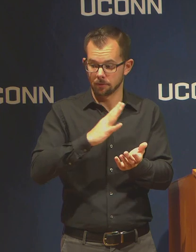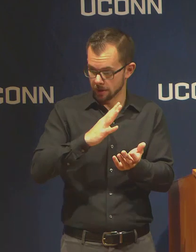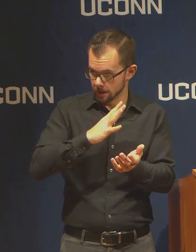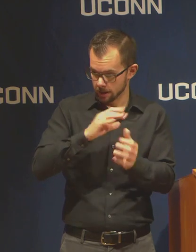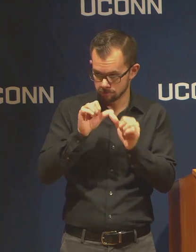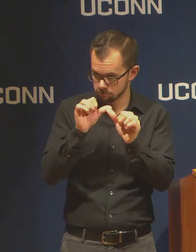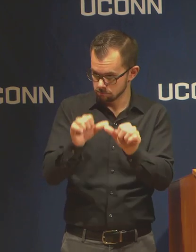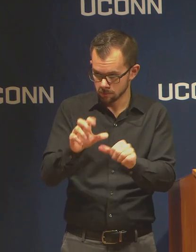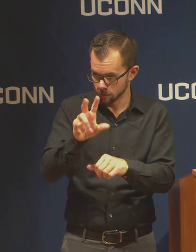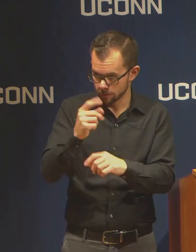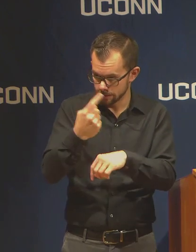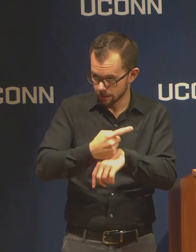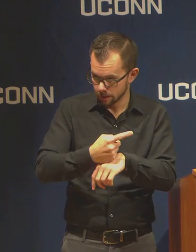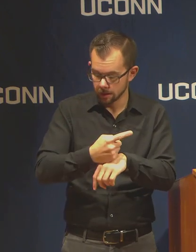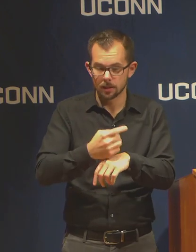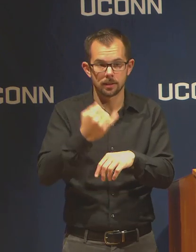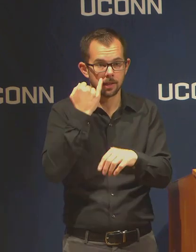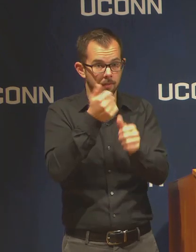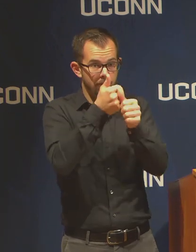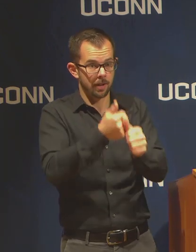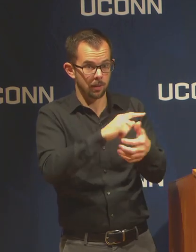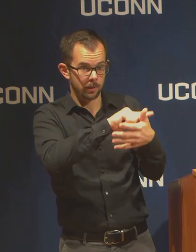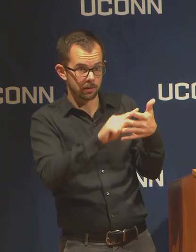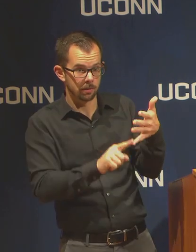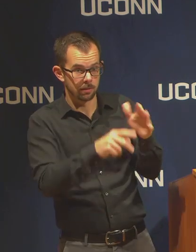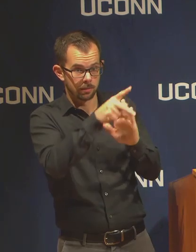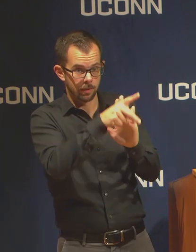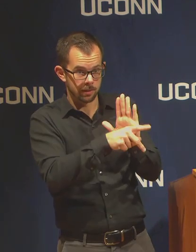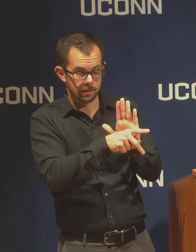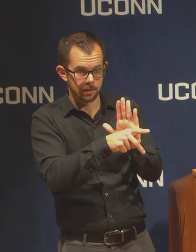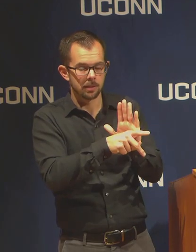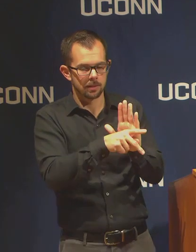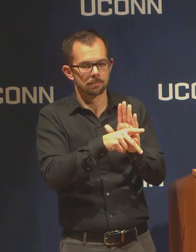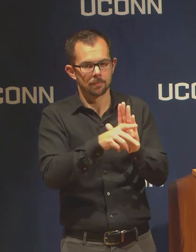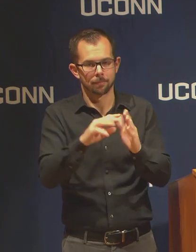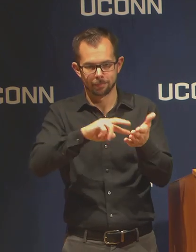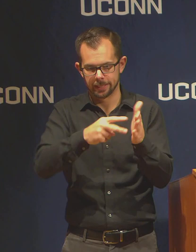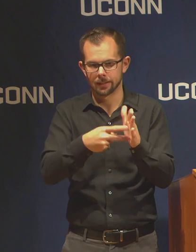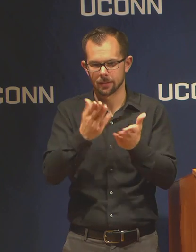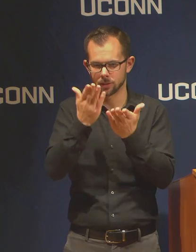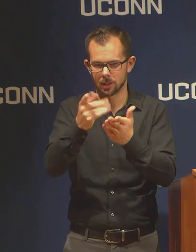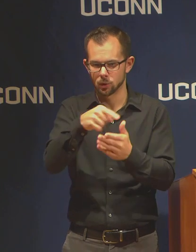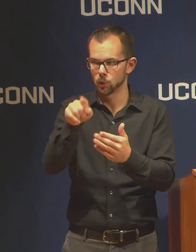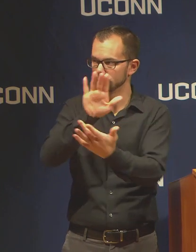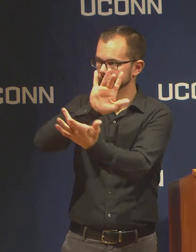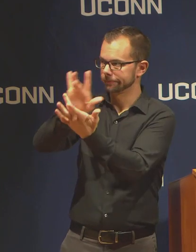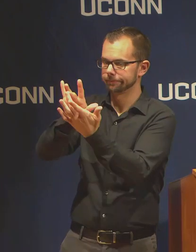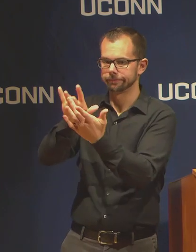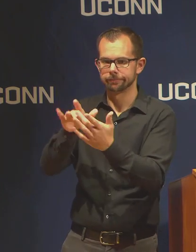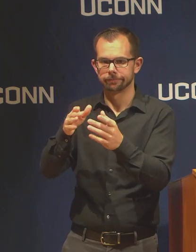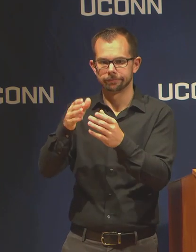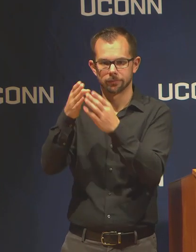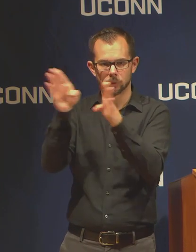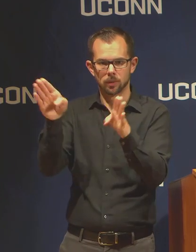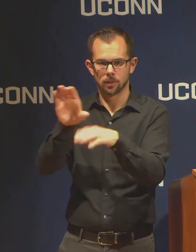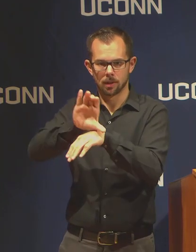and under those circumstances I would suggest you consult with the General Counsel's Office on a case by case basis.